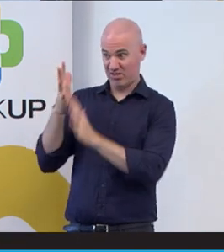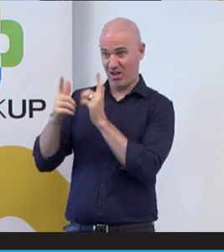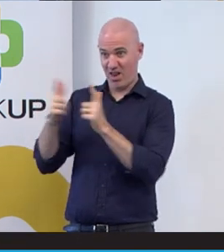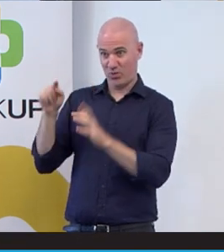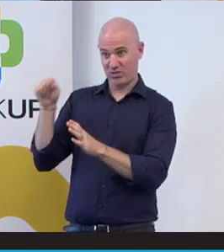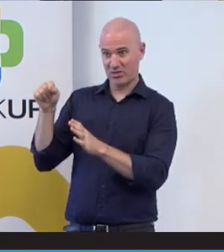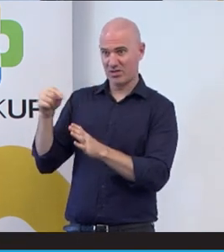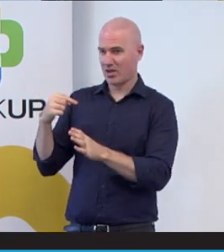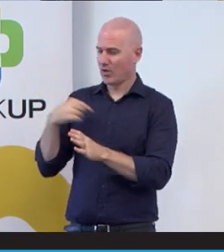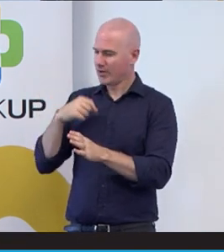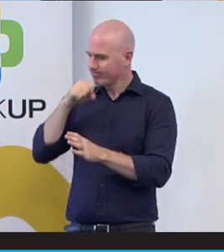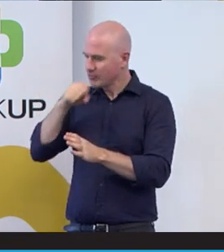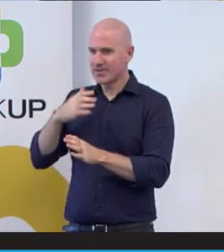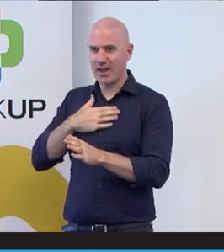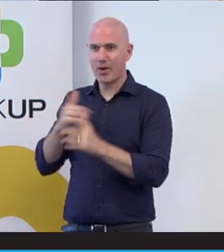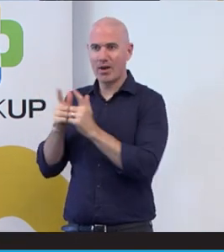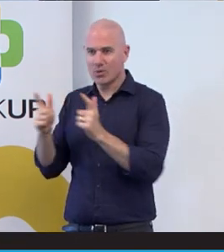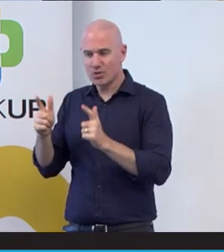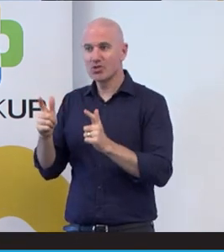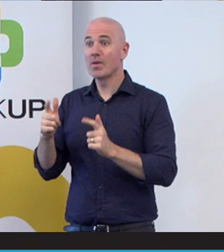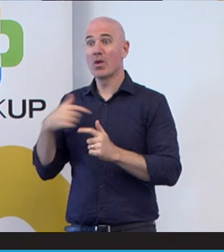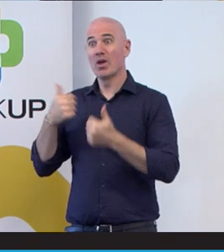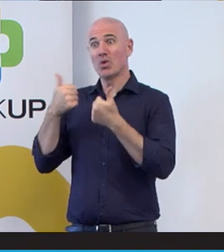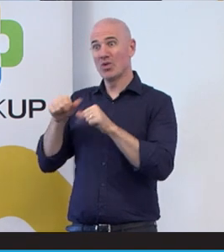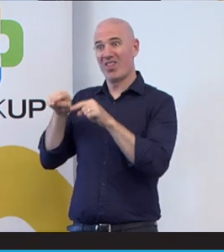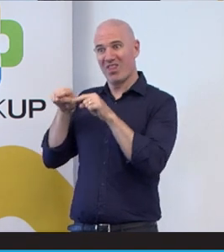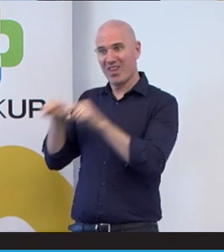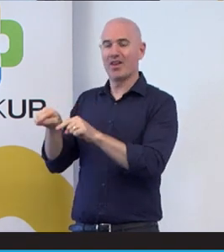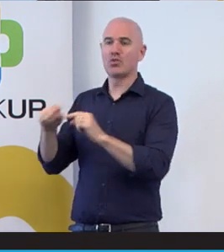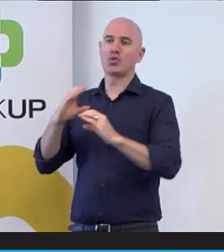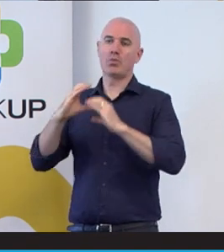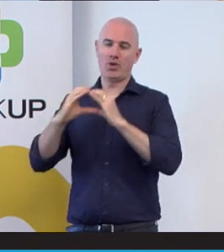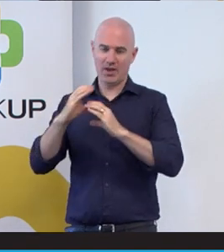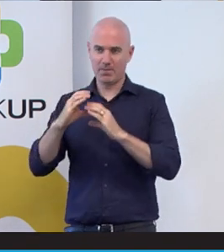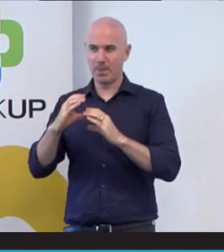loving of our languages and we use that to communicate. So always view the gratitude